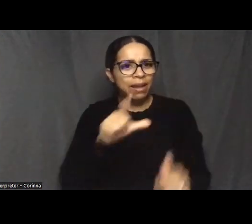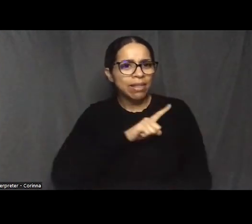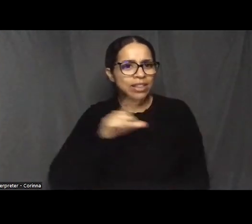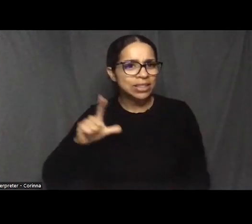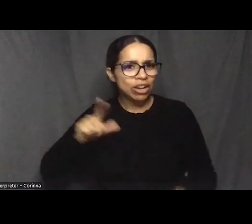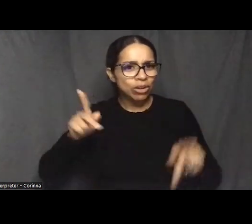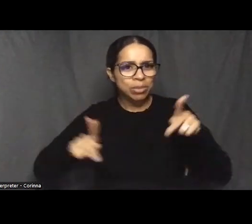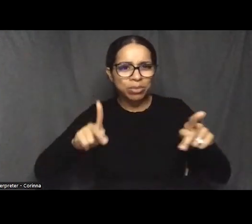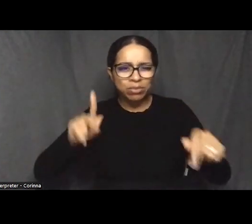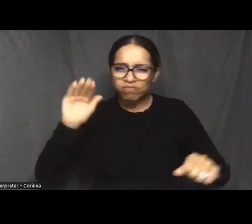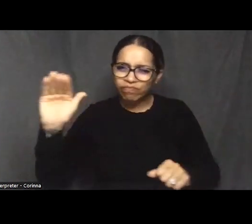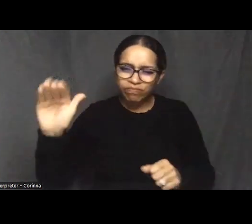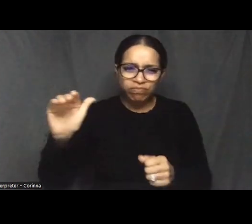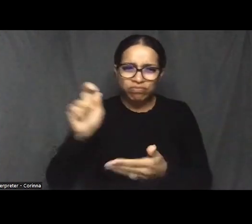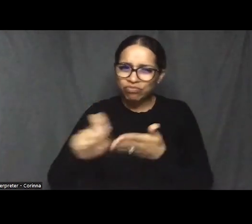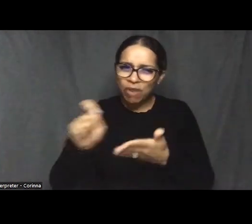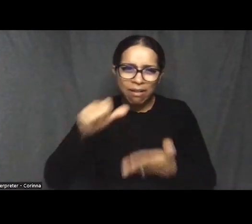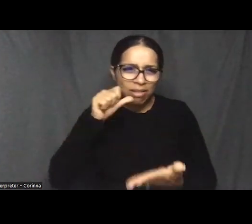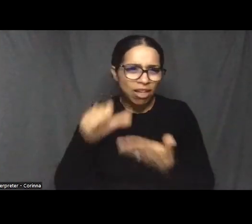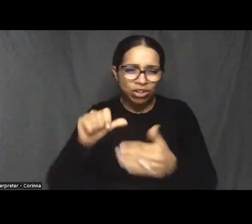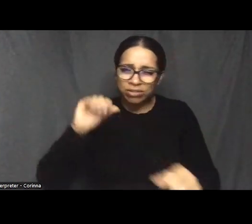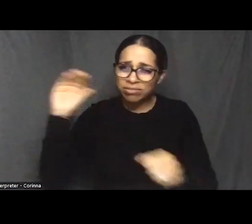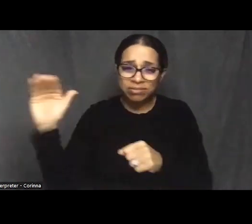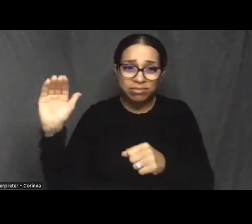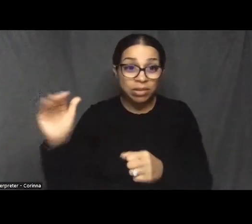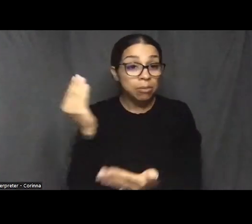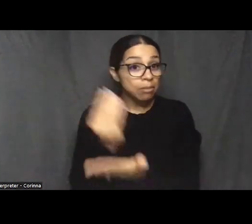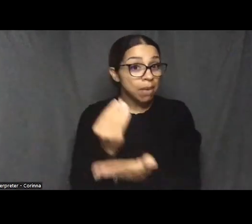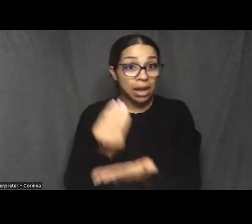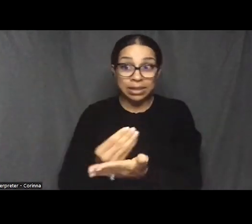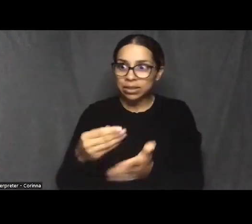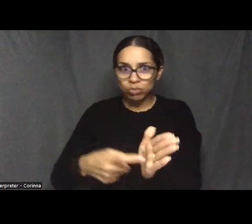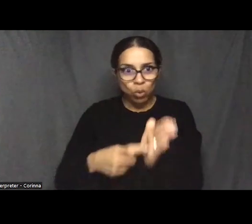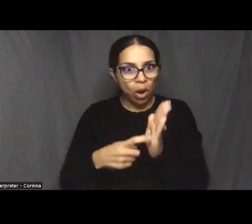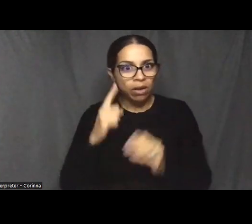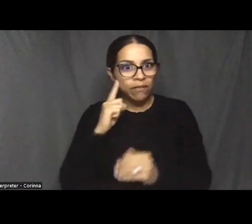to preserve these places that mean something to us